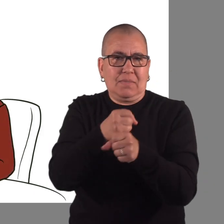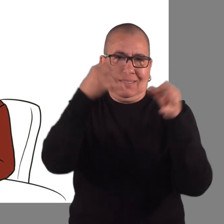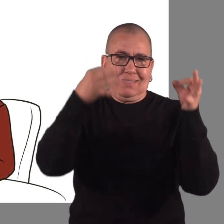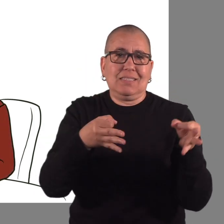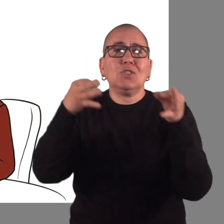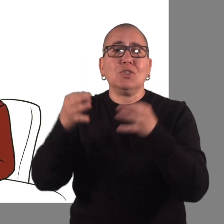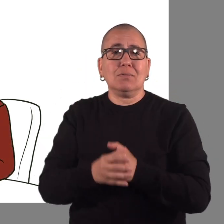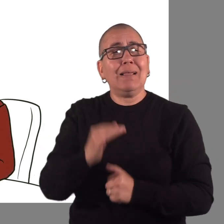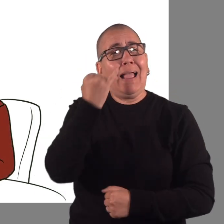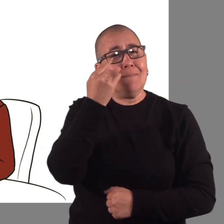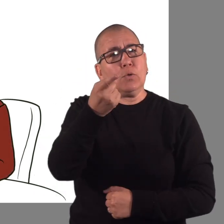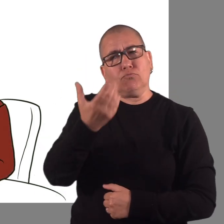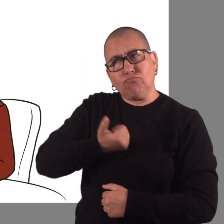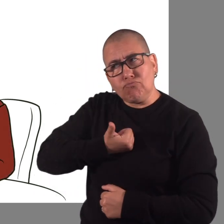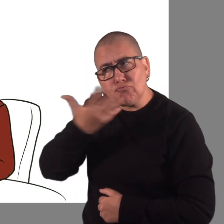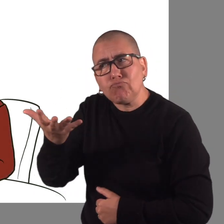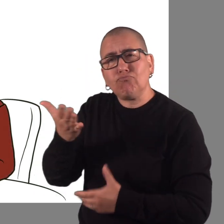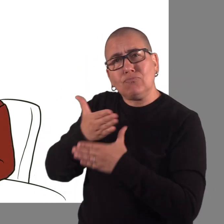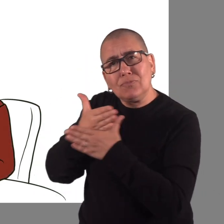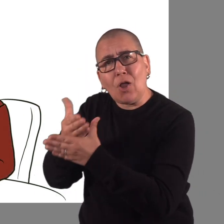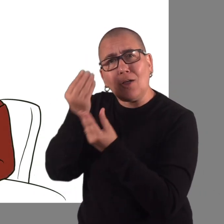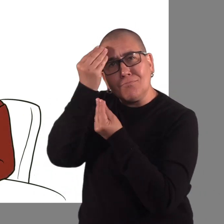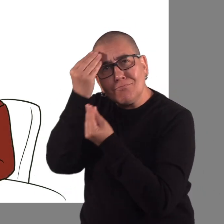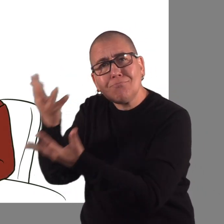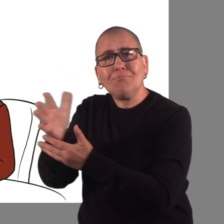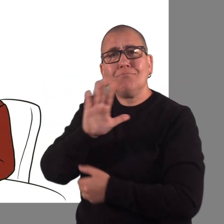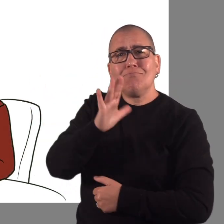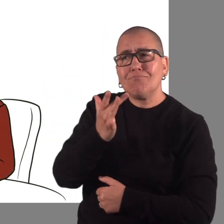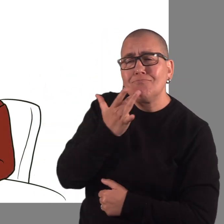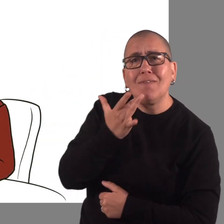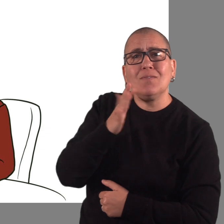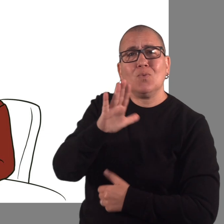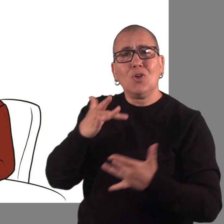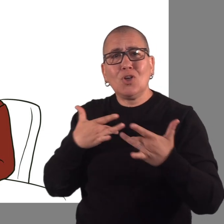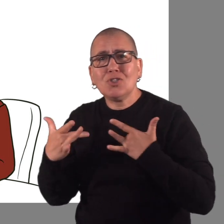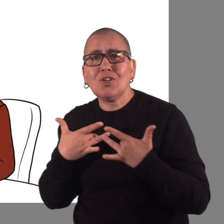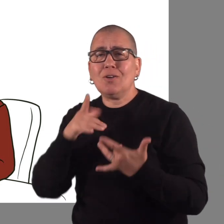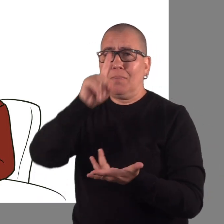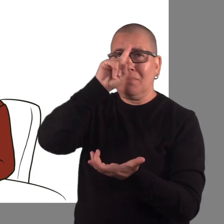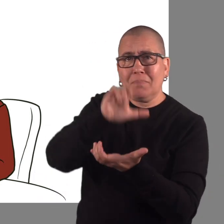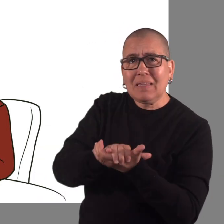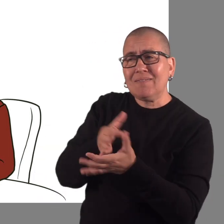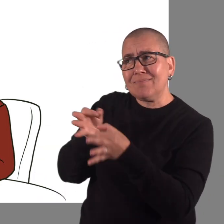and to share your wants and beliefs.